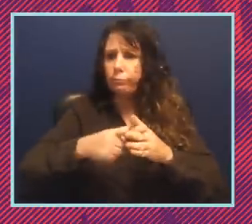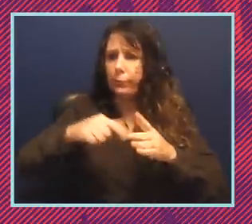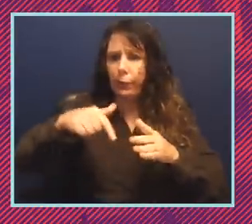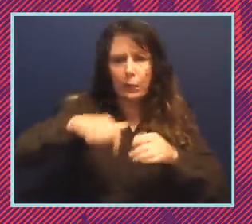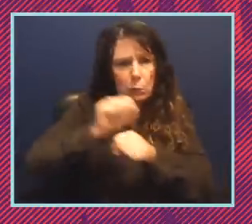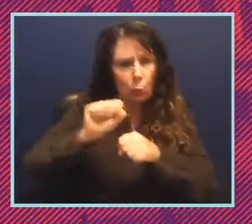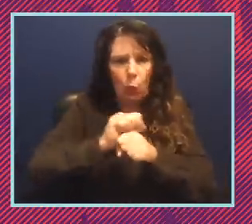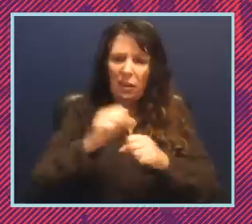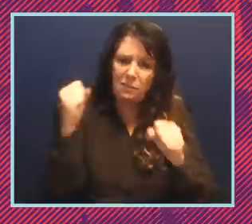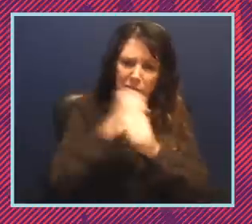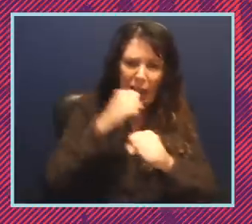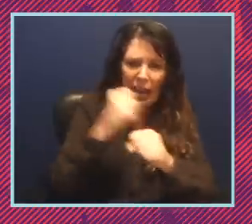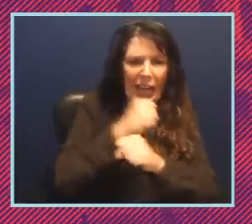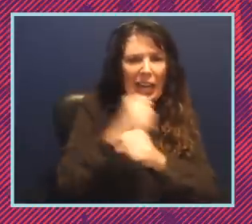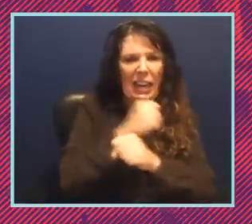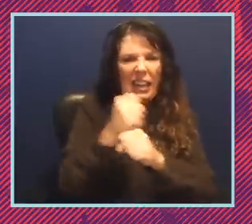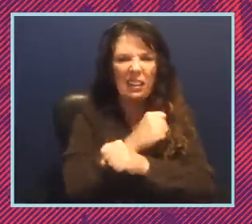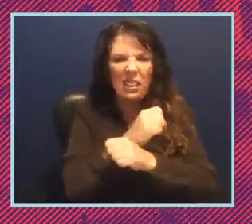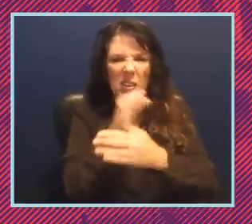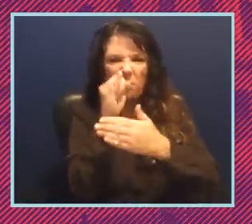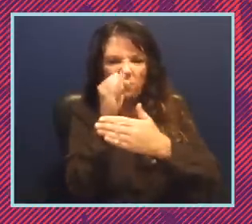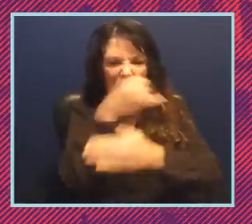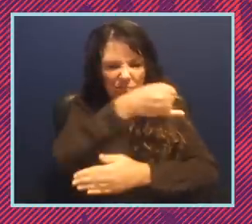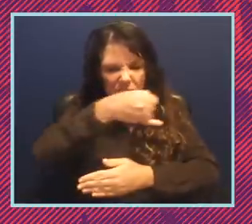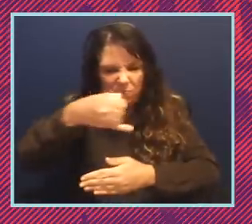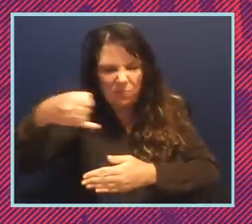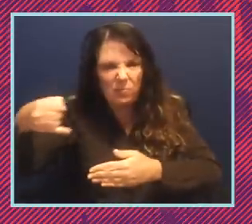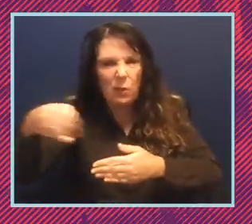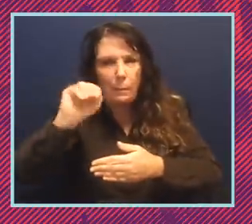for voting rights. We're going to make sure that whatever policy that -- that people who